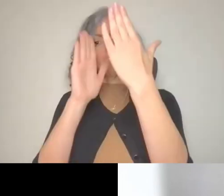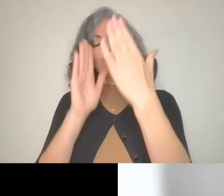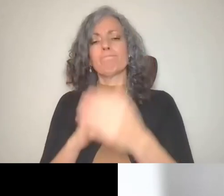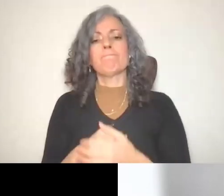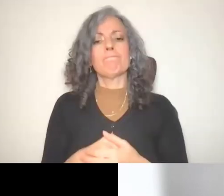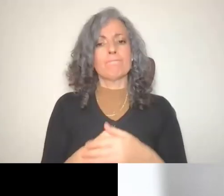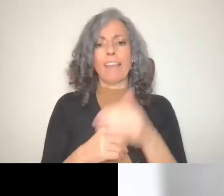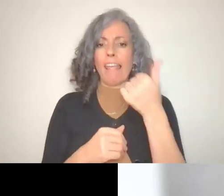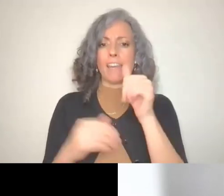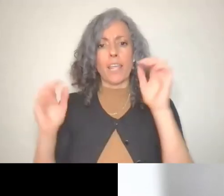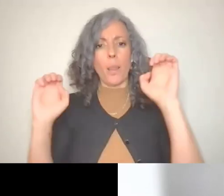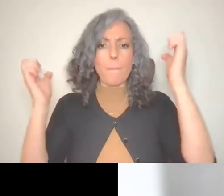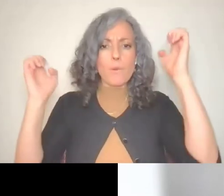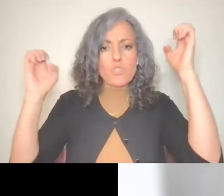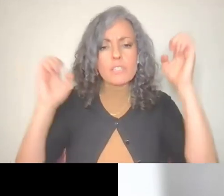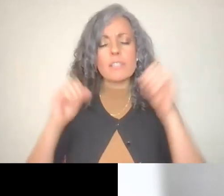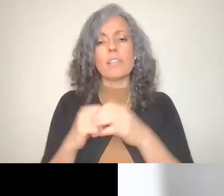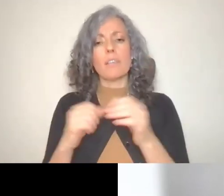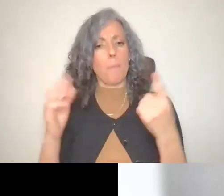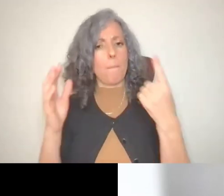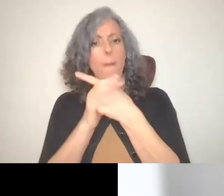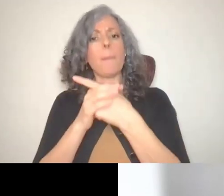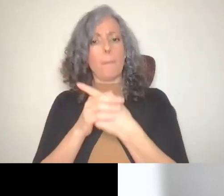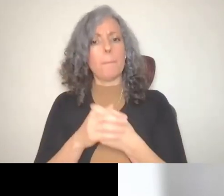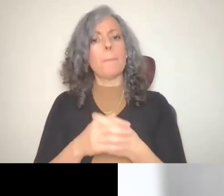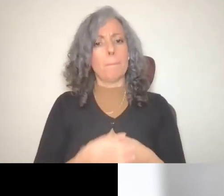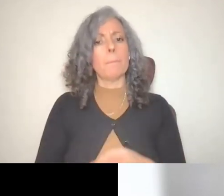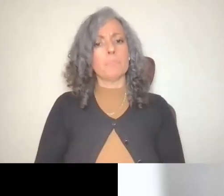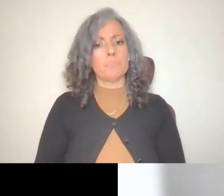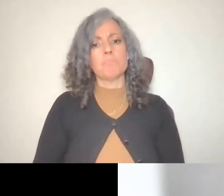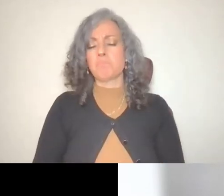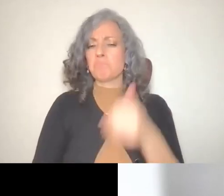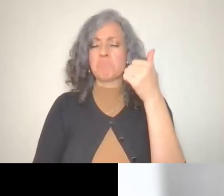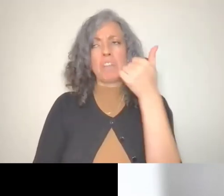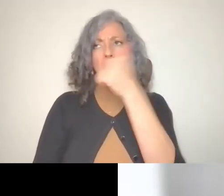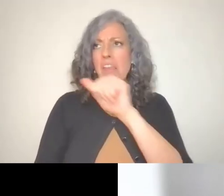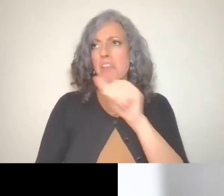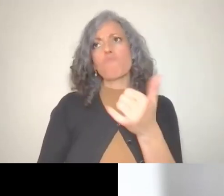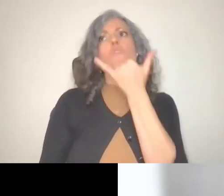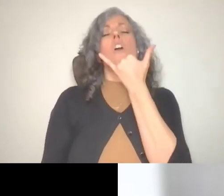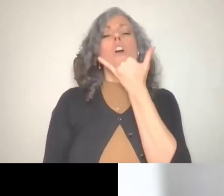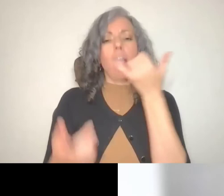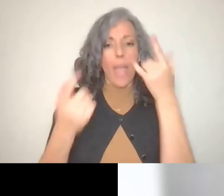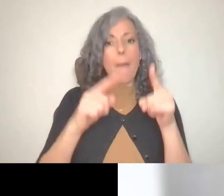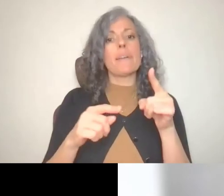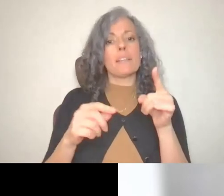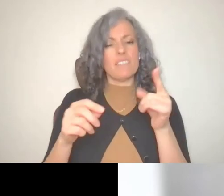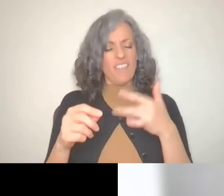Thank you Simon.